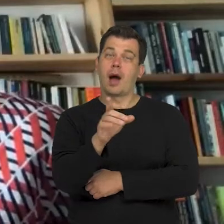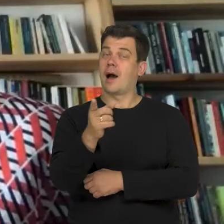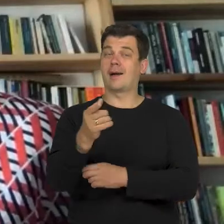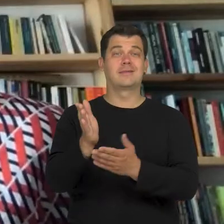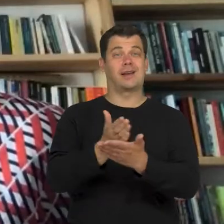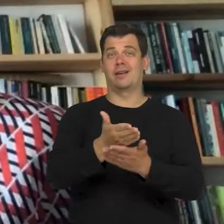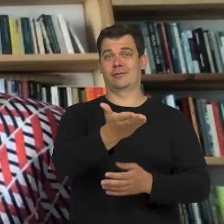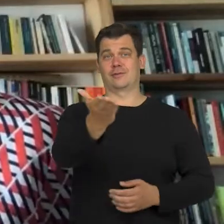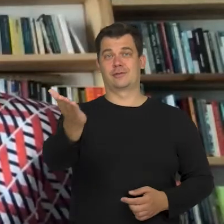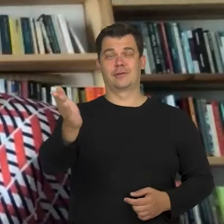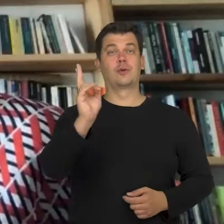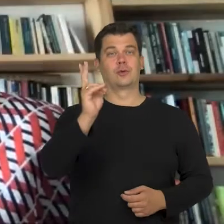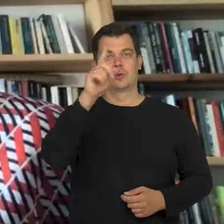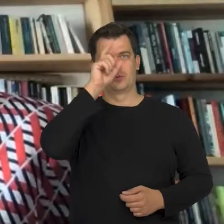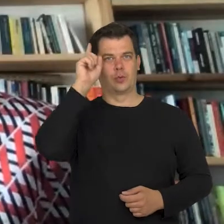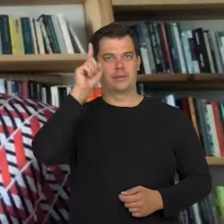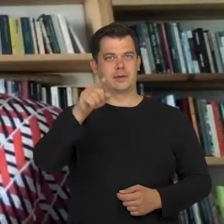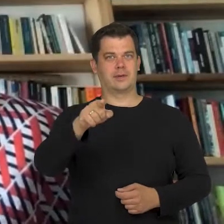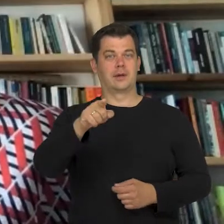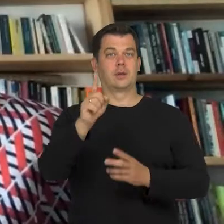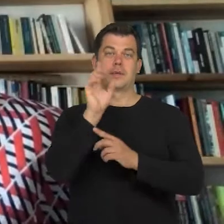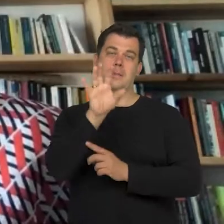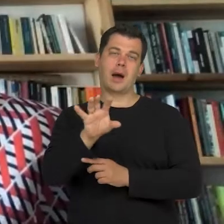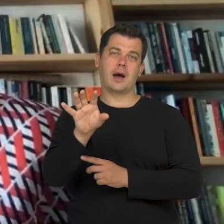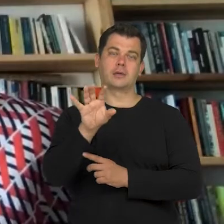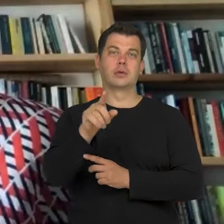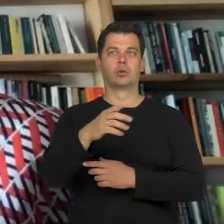In this staring, that we see as rude,